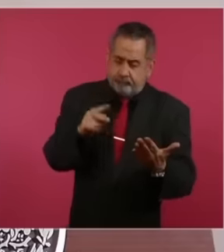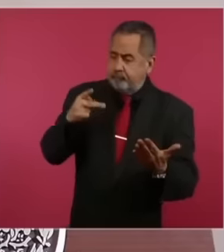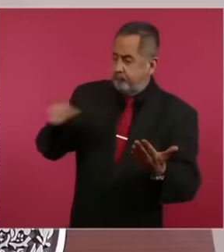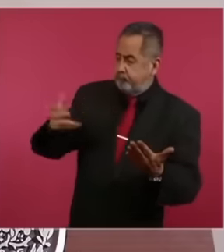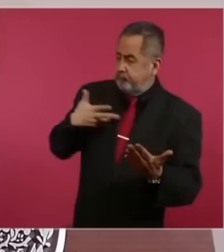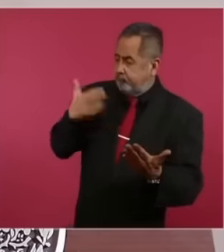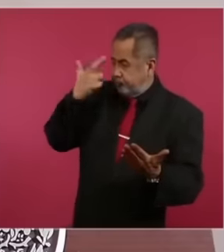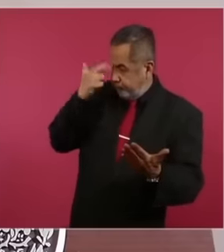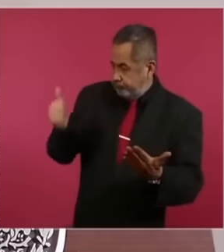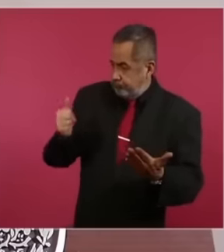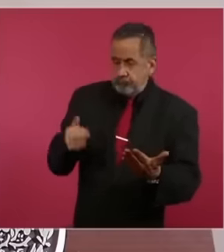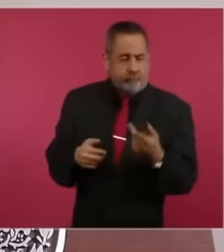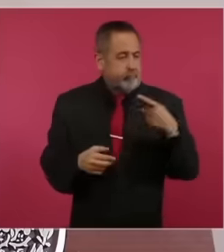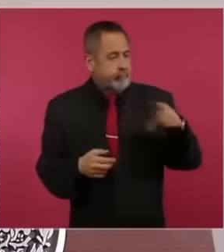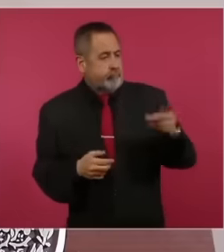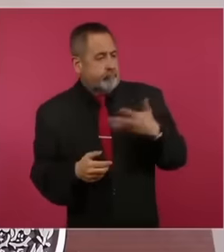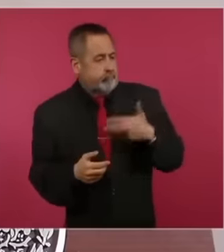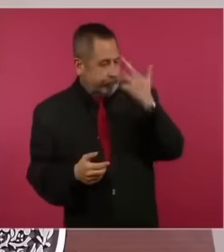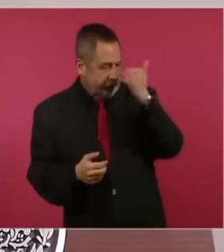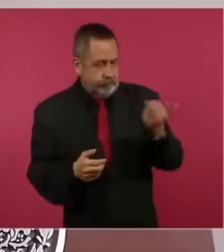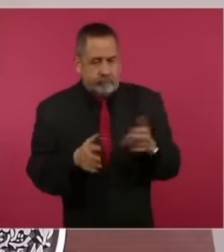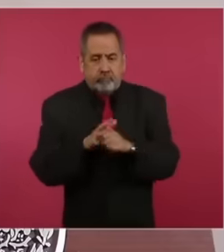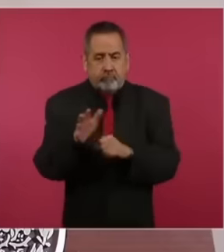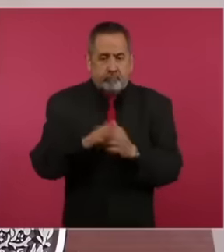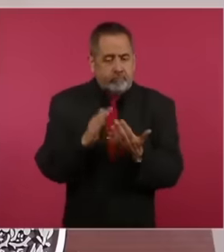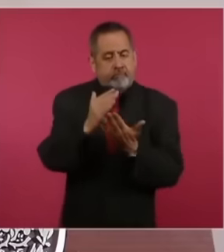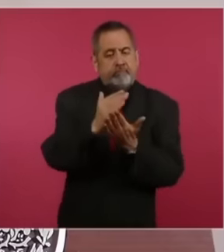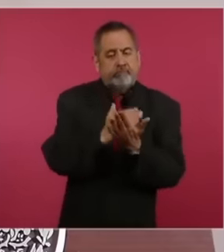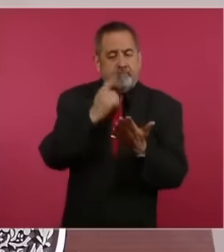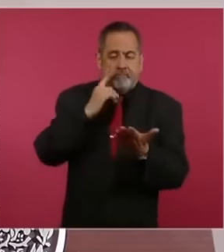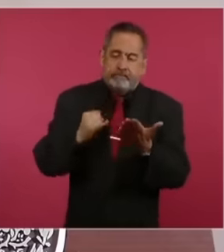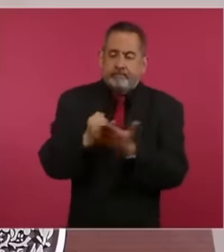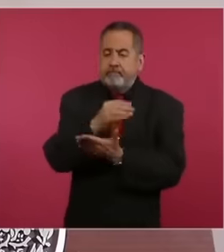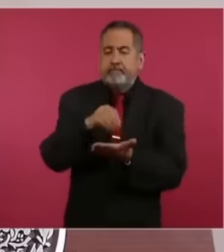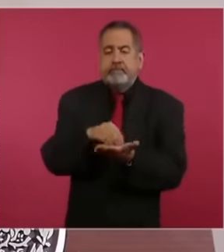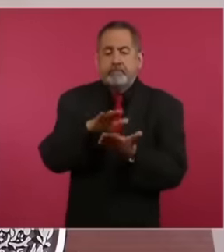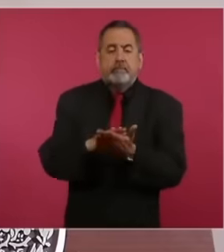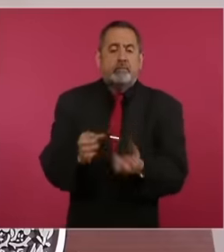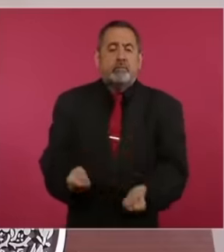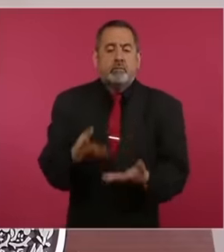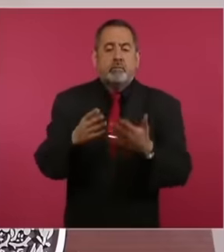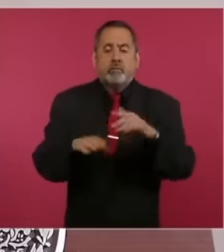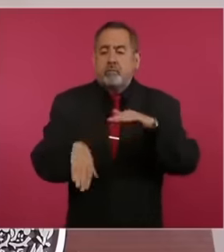tax authority used the appropriate criteria to determine the quantities and amounts that we already